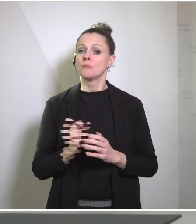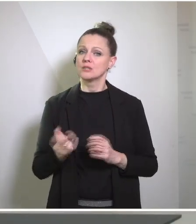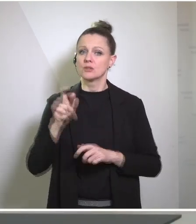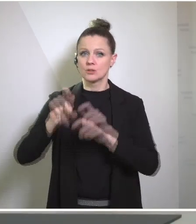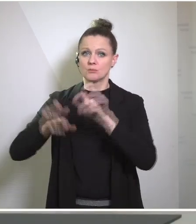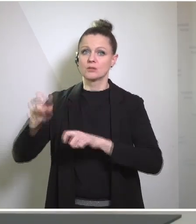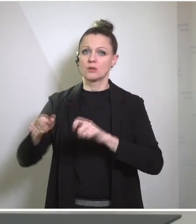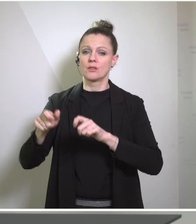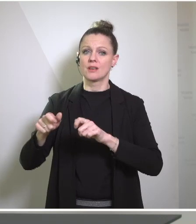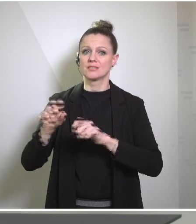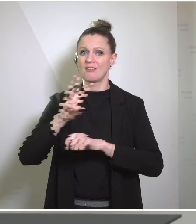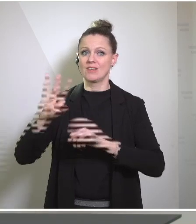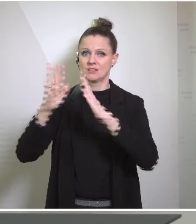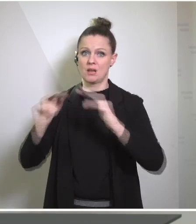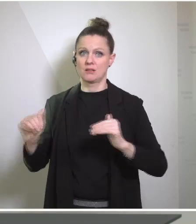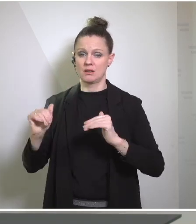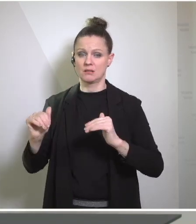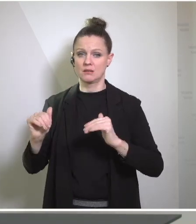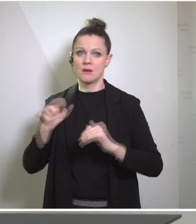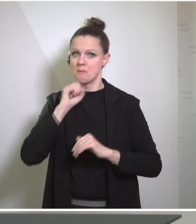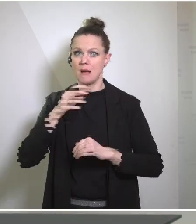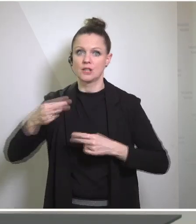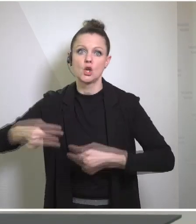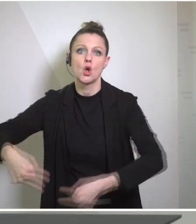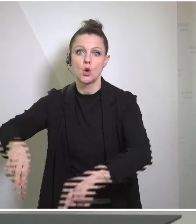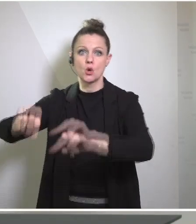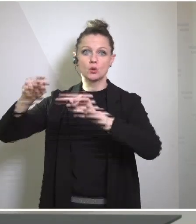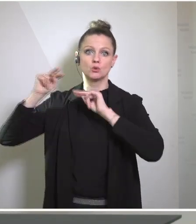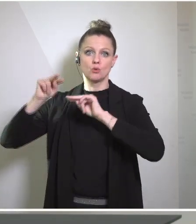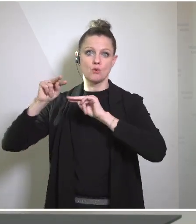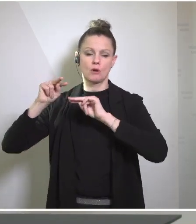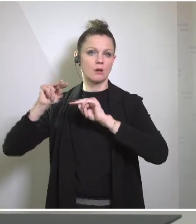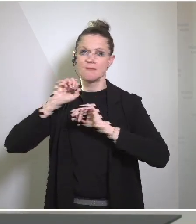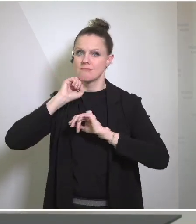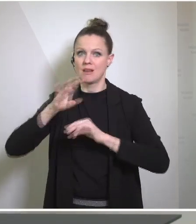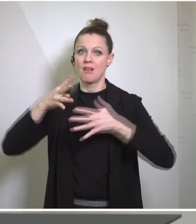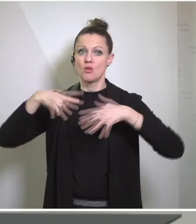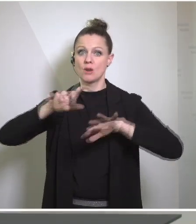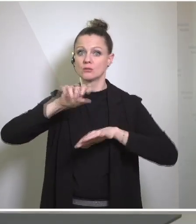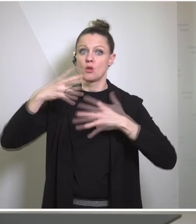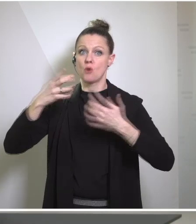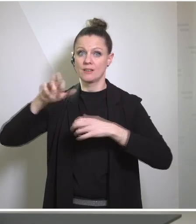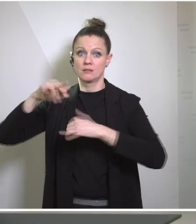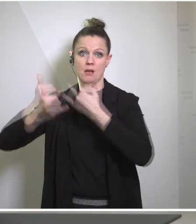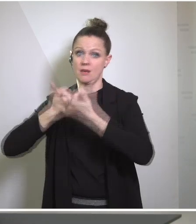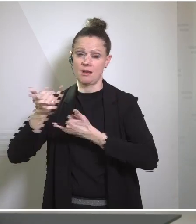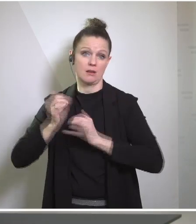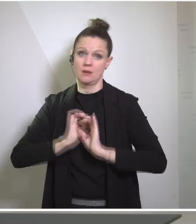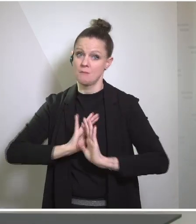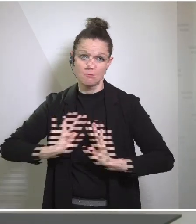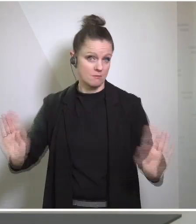Future"-moment where we find ourselves back in the 1990s. And thanks to the engagement of Austria,